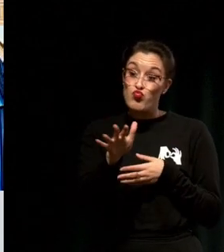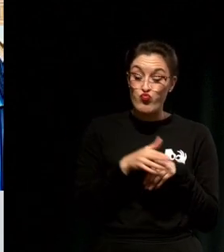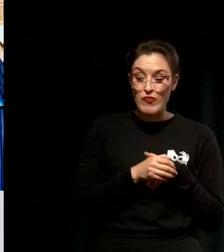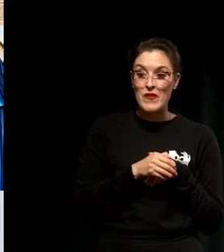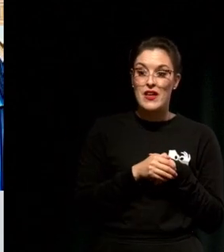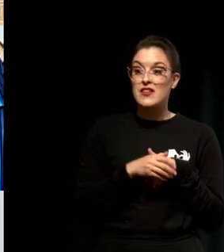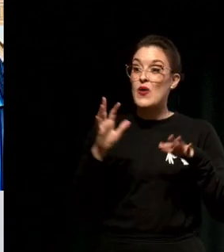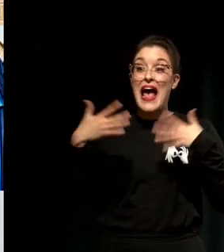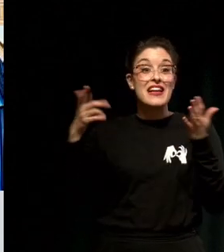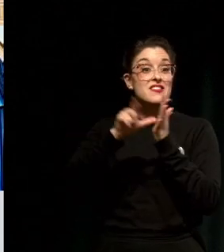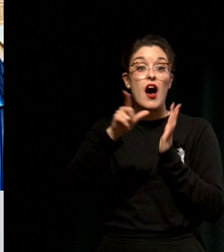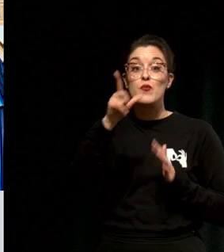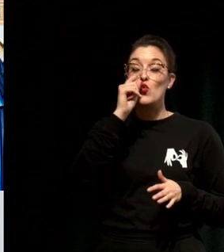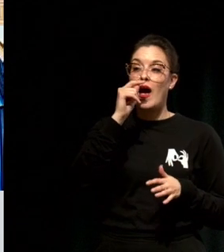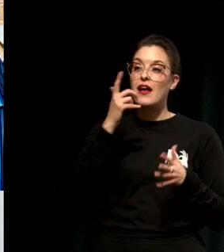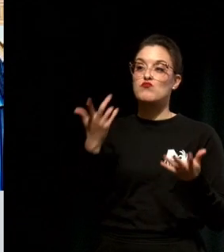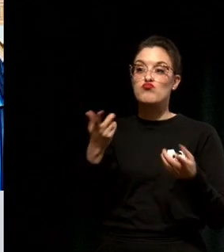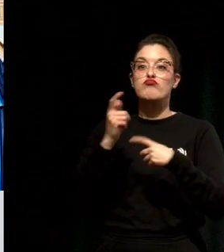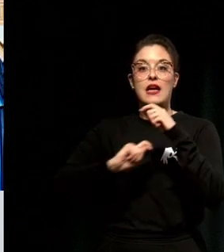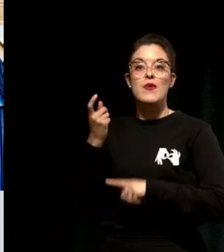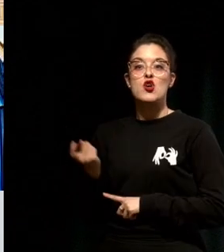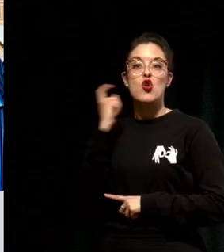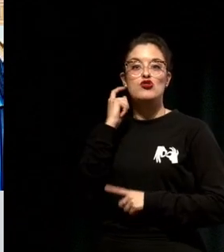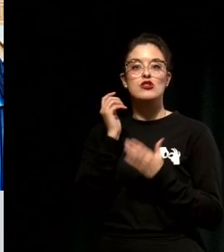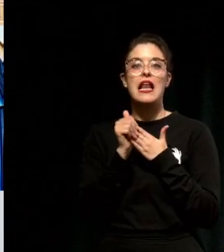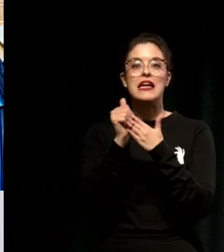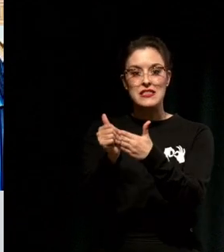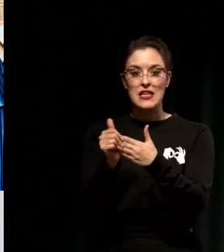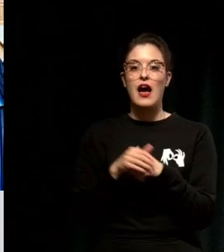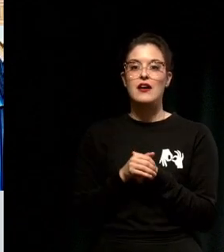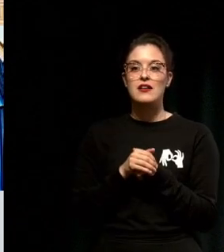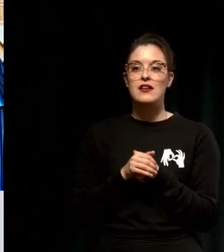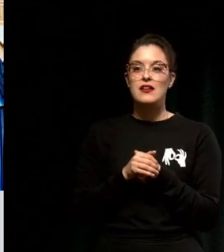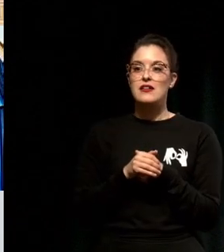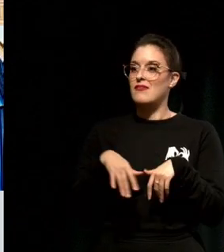leader, that you can start whenever you choose to play the long game.